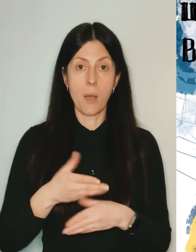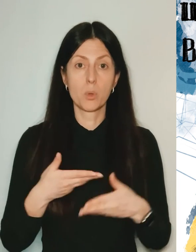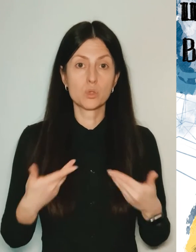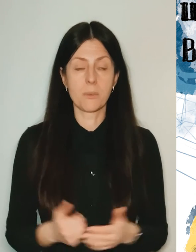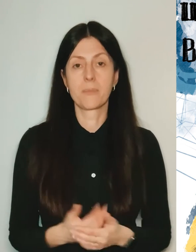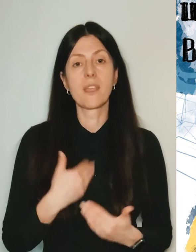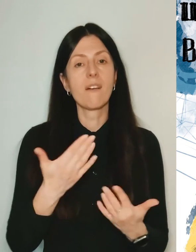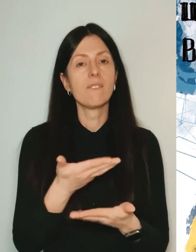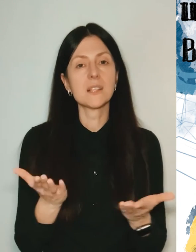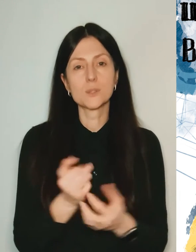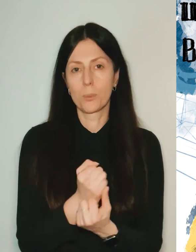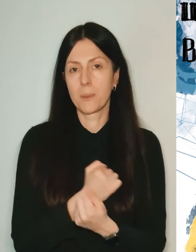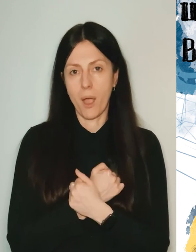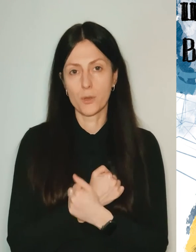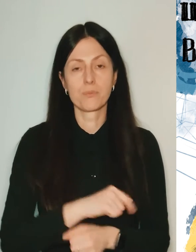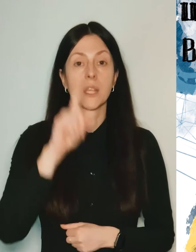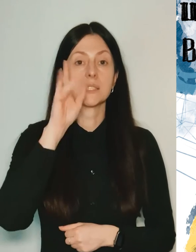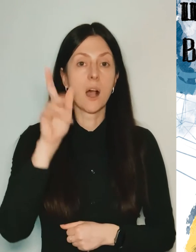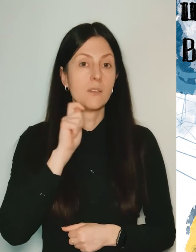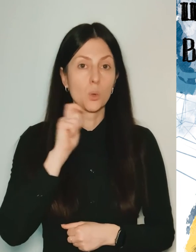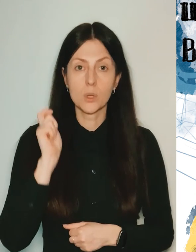I hug you. Glory to Ukraine!